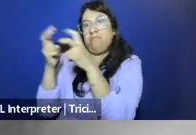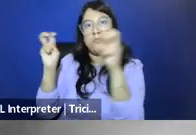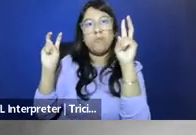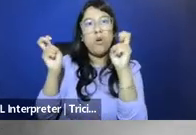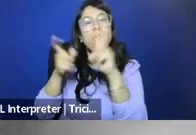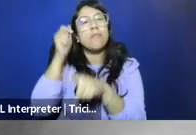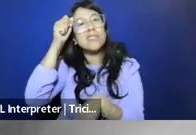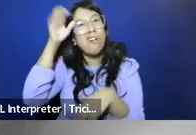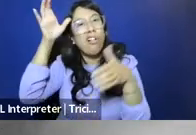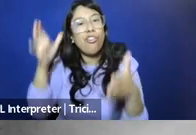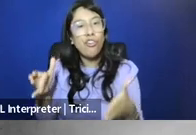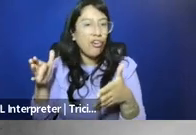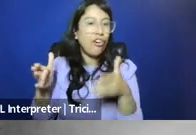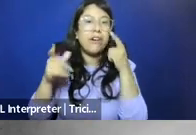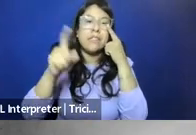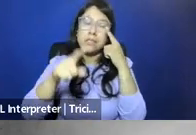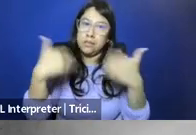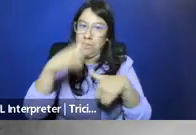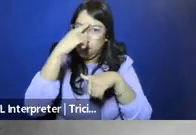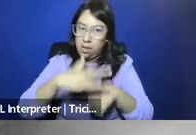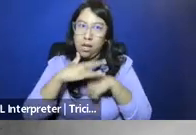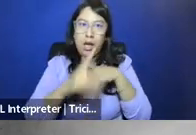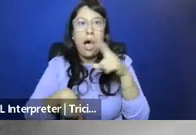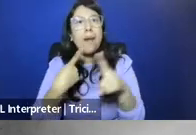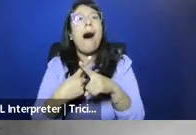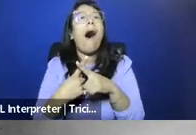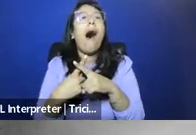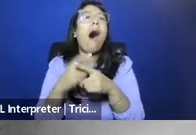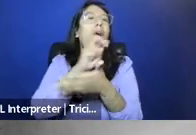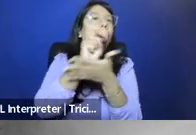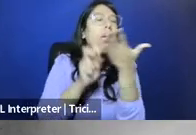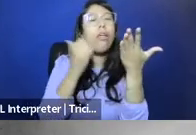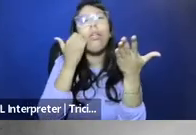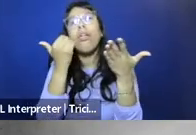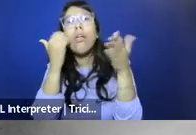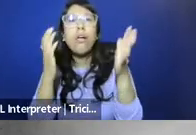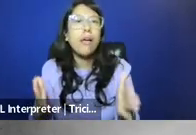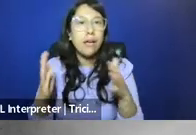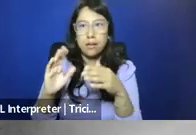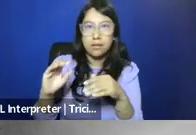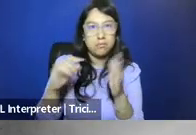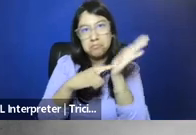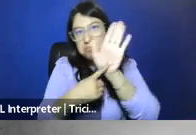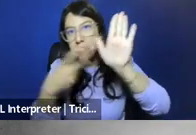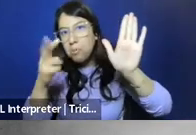took up an obsessive campaign to stamp out prostitution, pornography, and contraception.